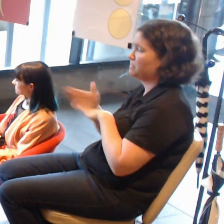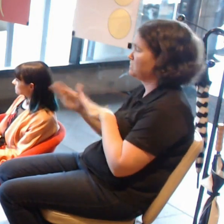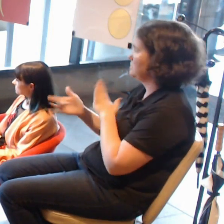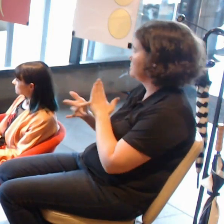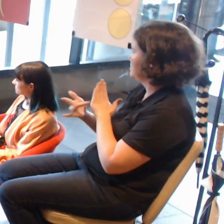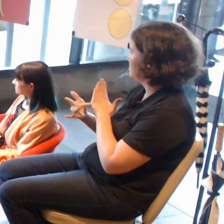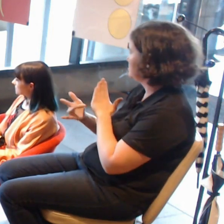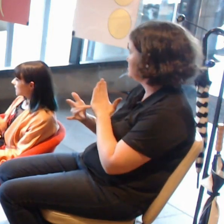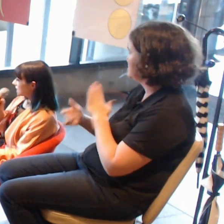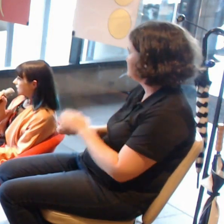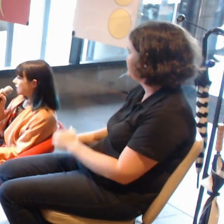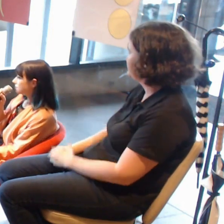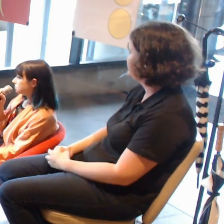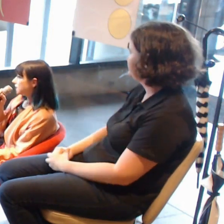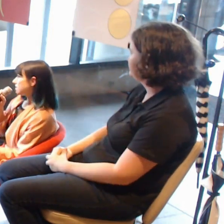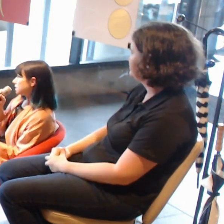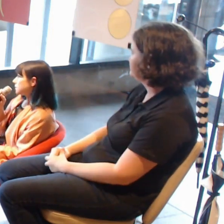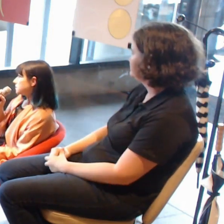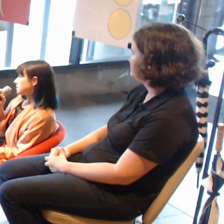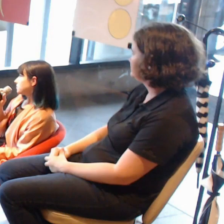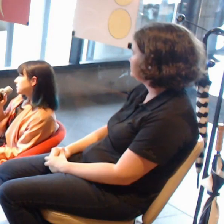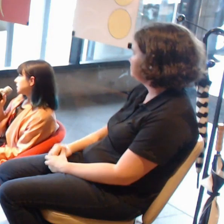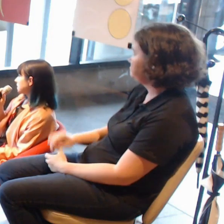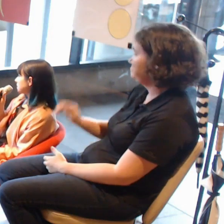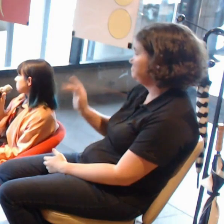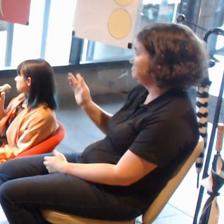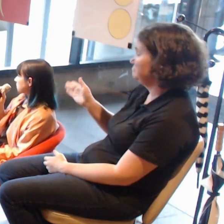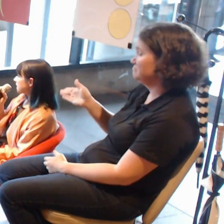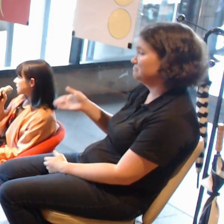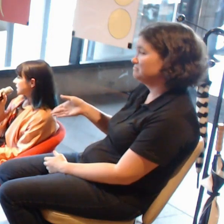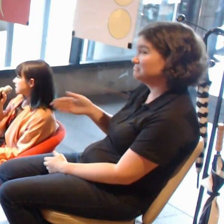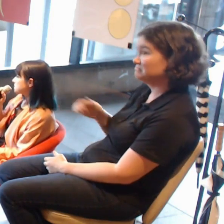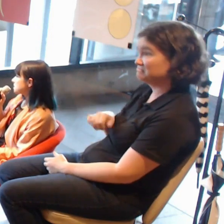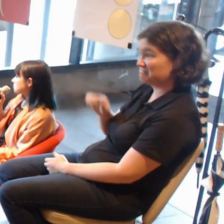I think people are pretty quick at accepting all sorts of new things.